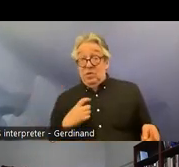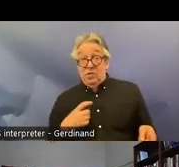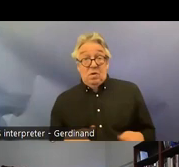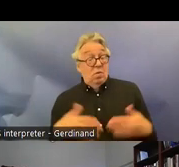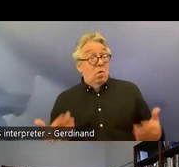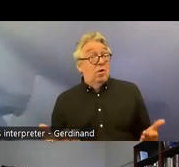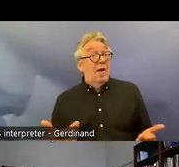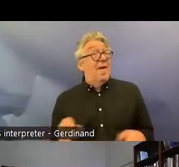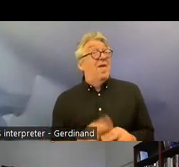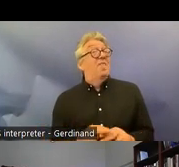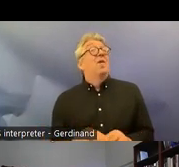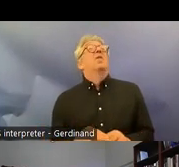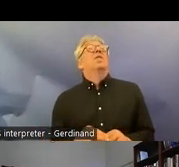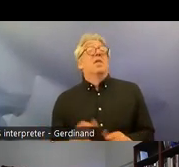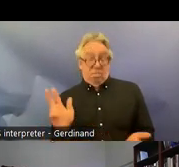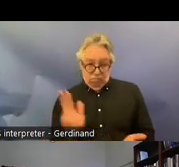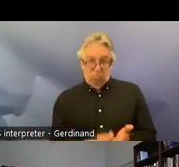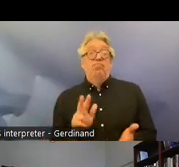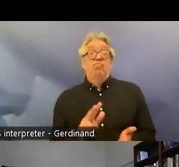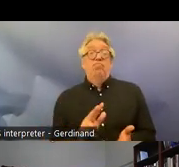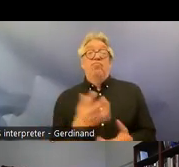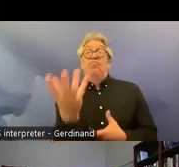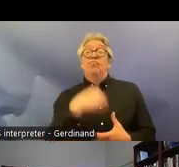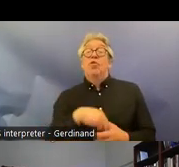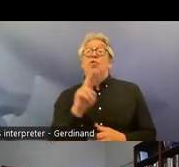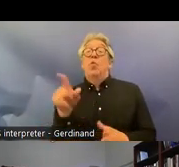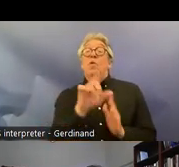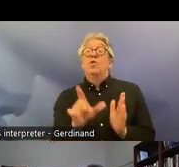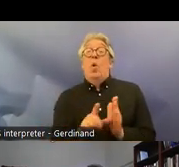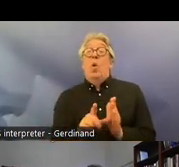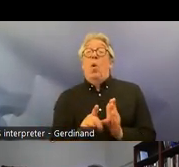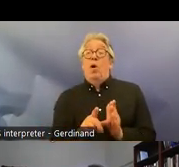implications of incorporation in Norwegian law more